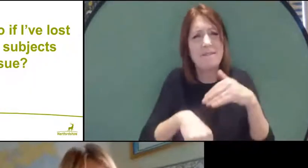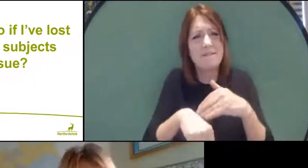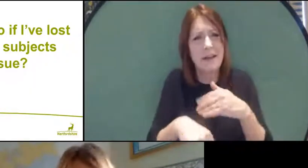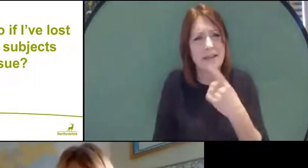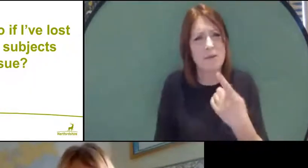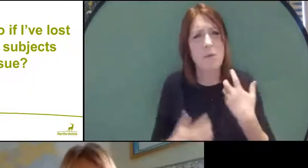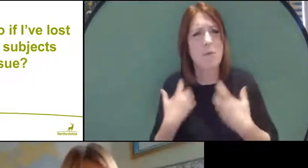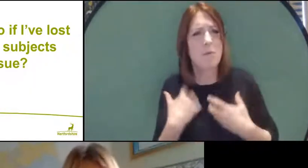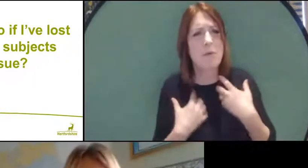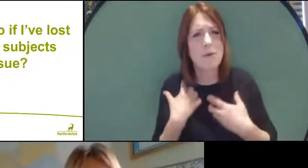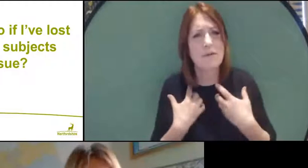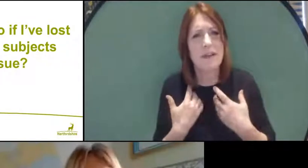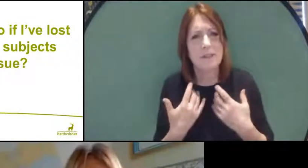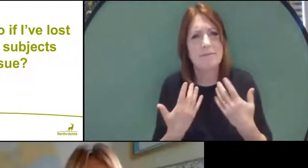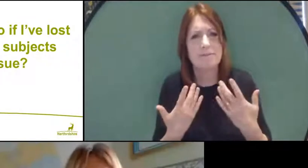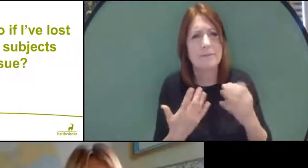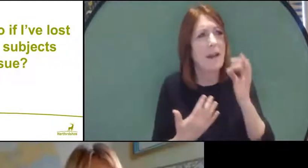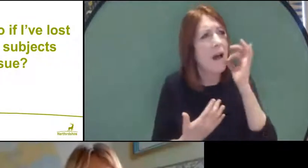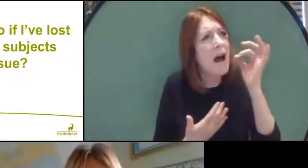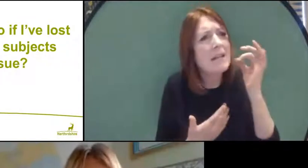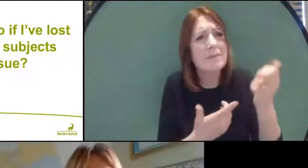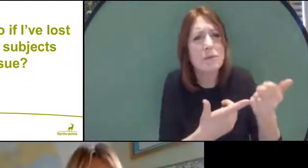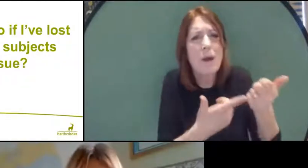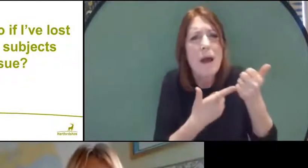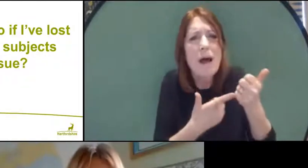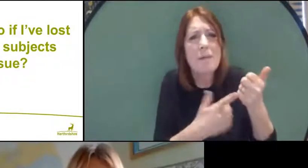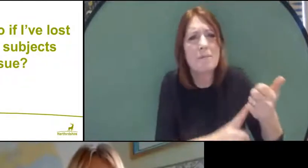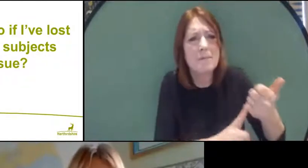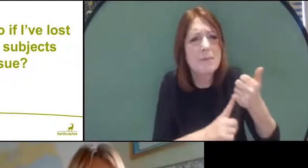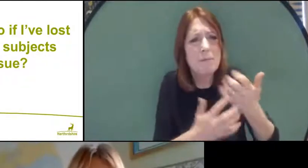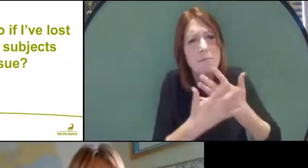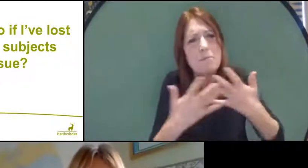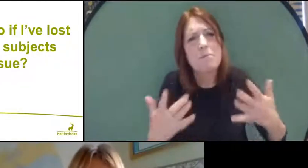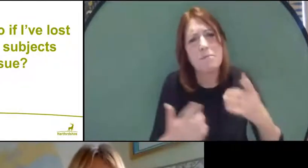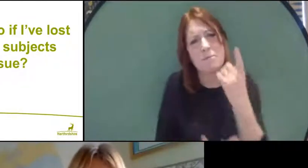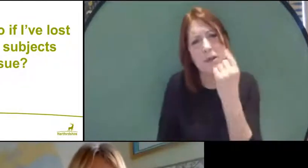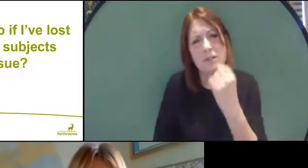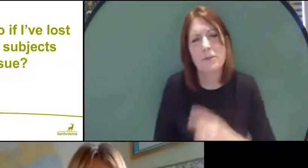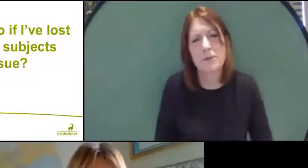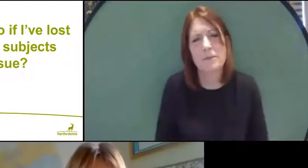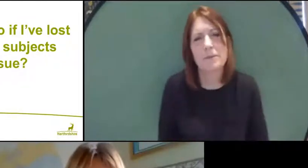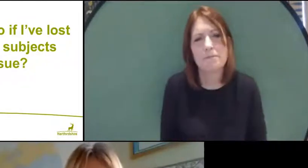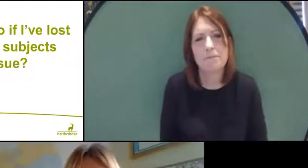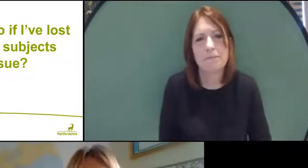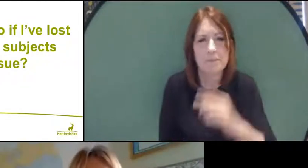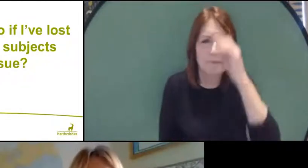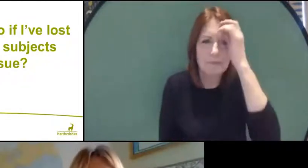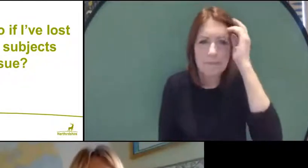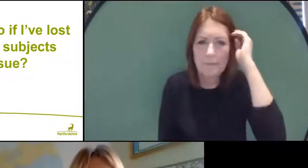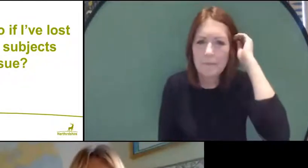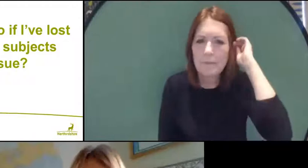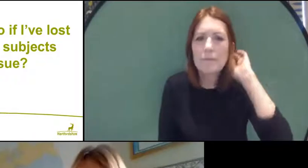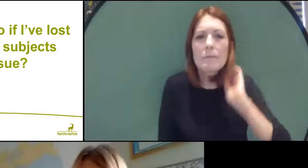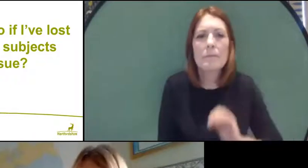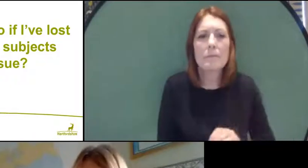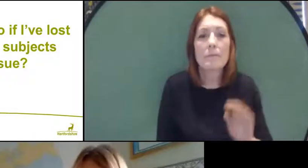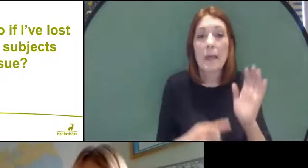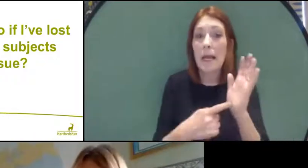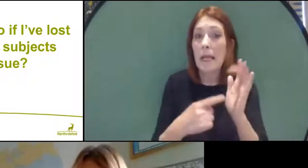and get your teachers to help and support you as much as possible during during this period. Liz, did you want to add anything?